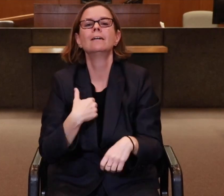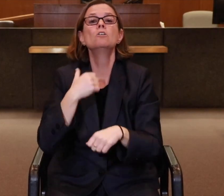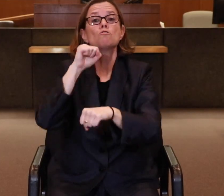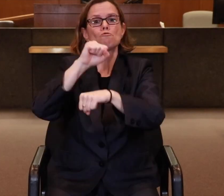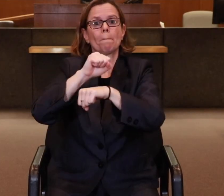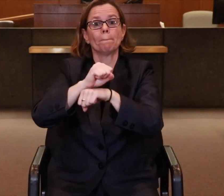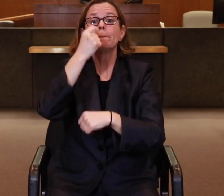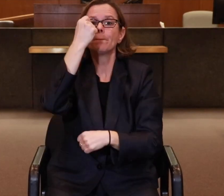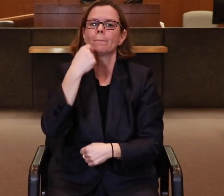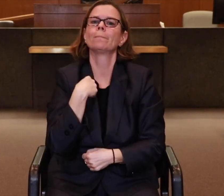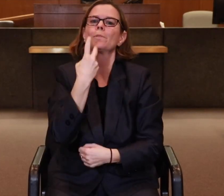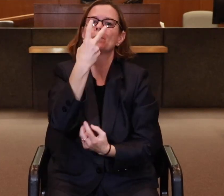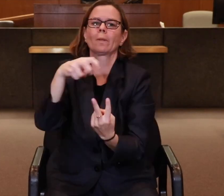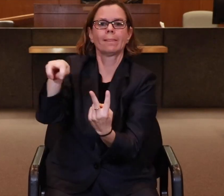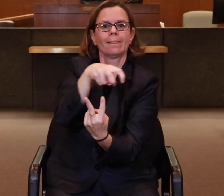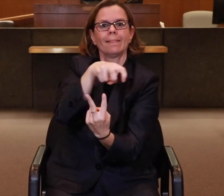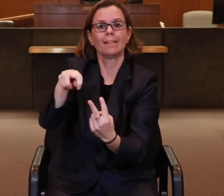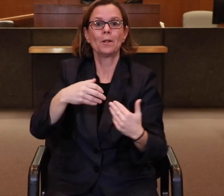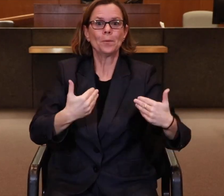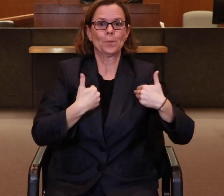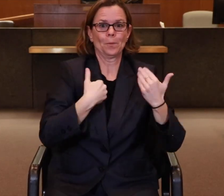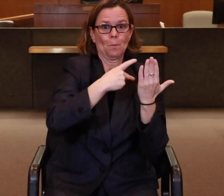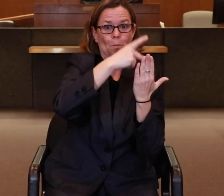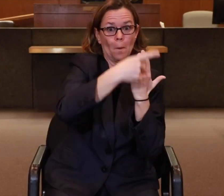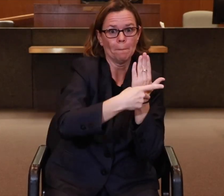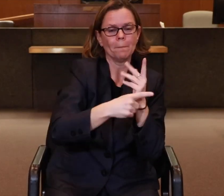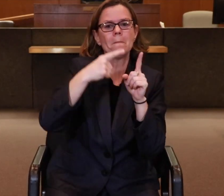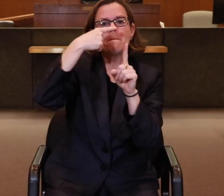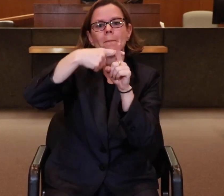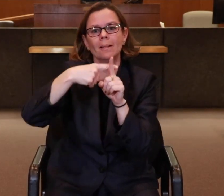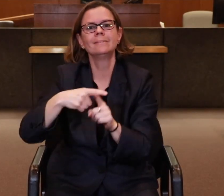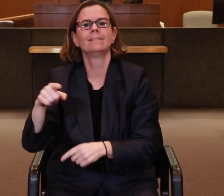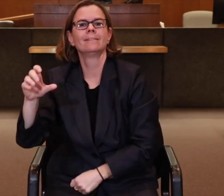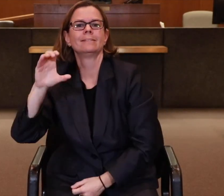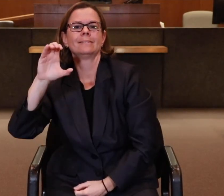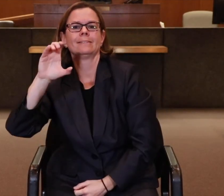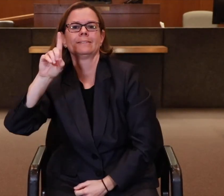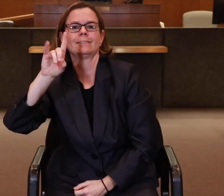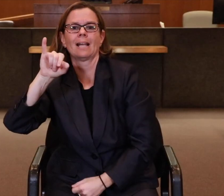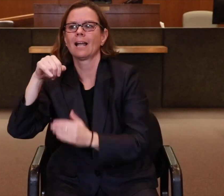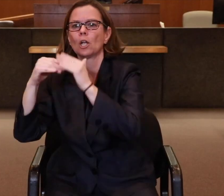From there, I would shift between two jobs, the youth program and taking CDI assignments in the community.